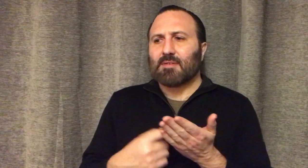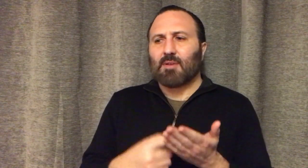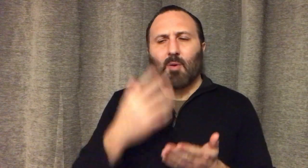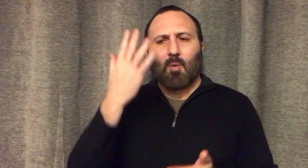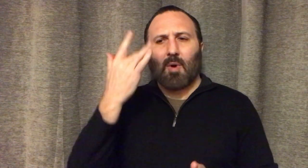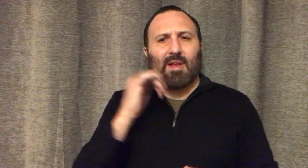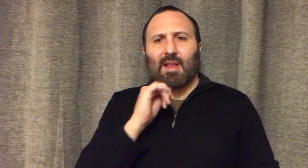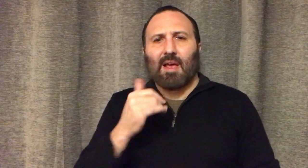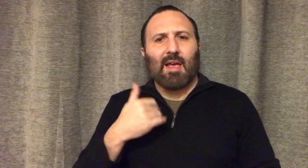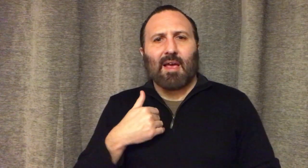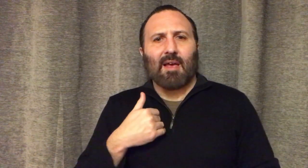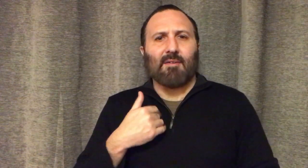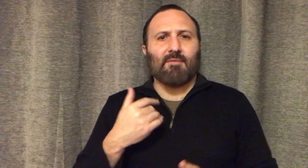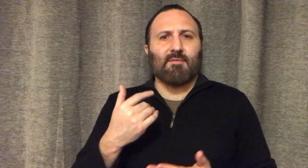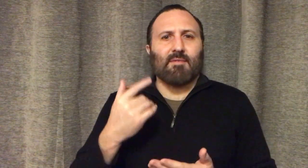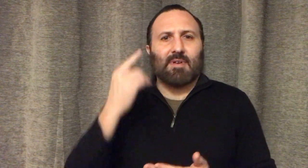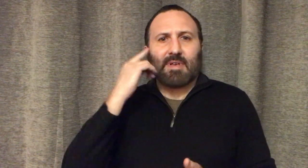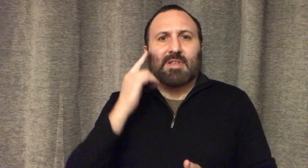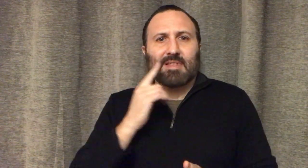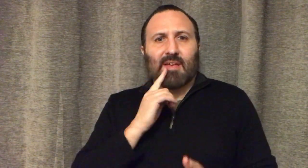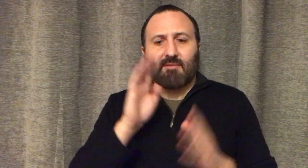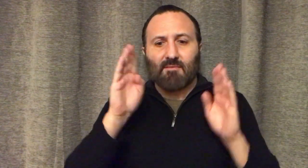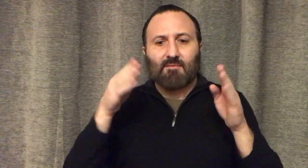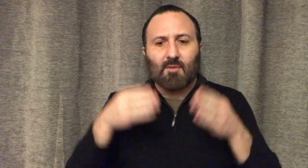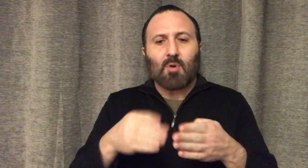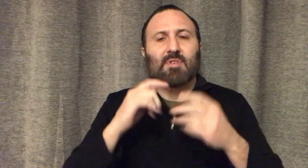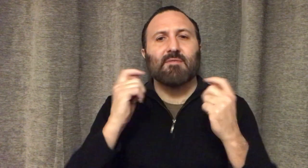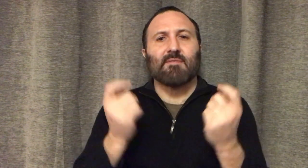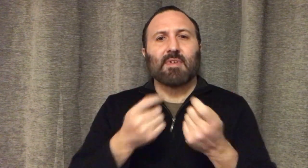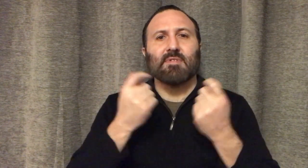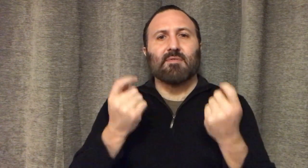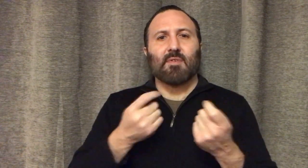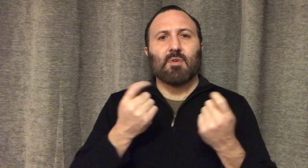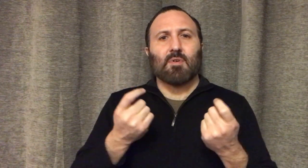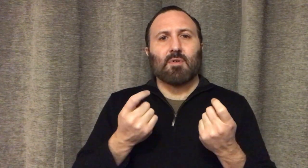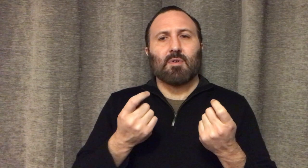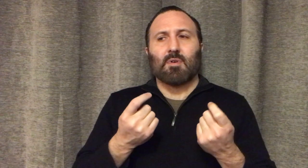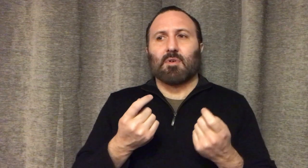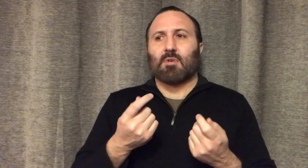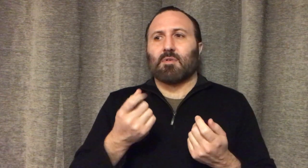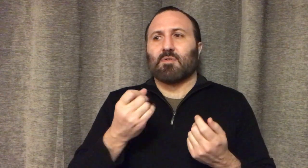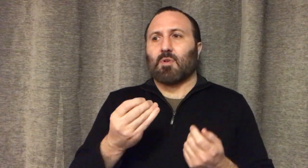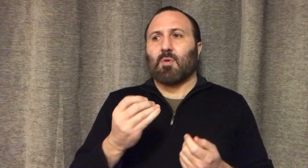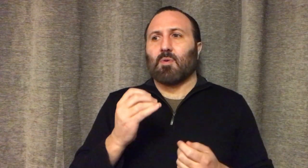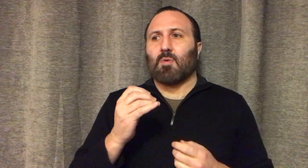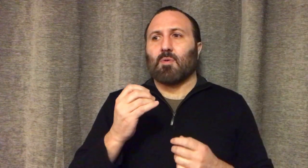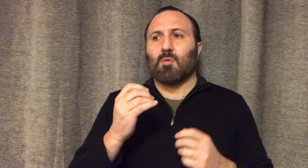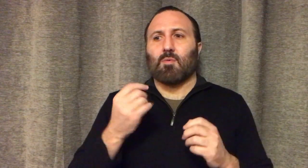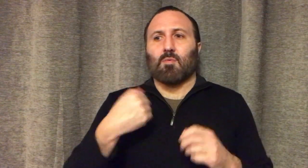how we can provide a Deaf-centric festival.